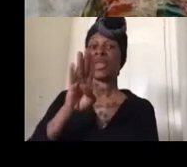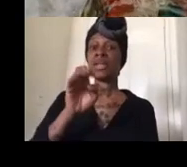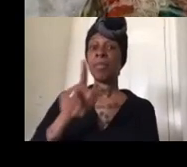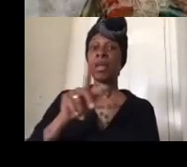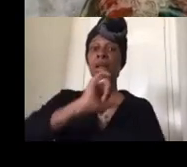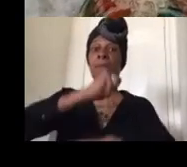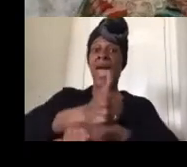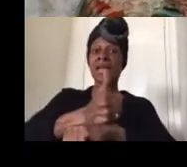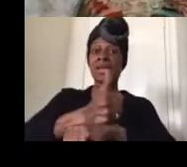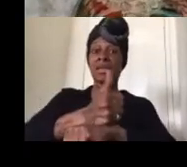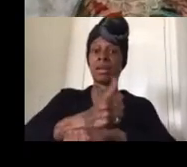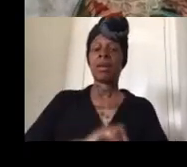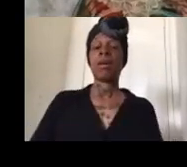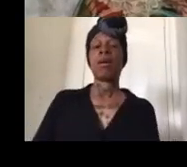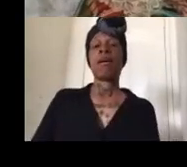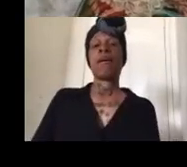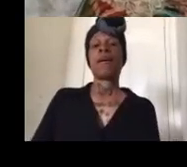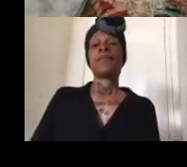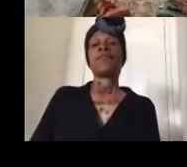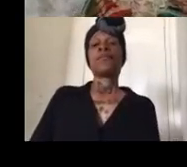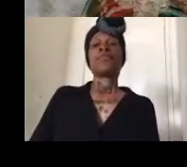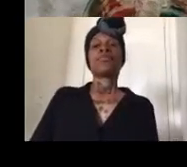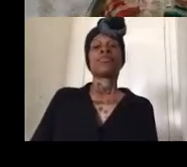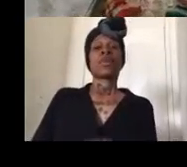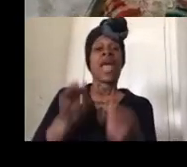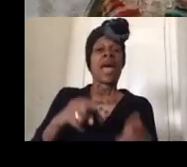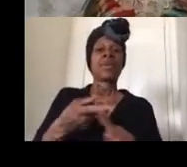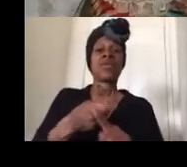um what's happening from your chancellor's office and from your board